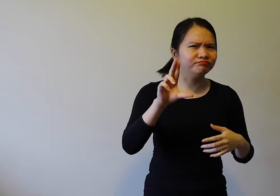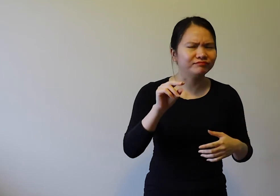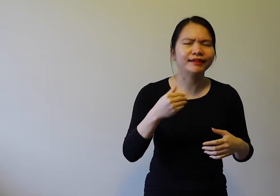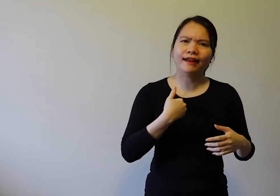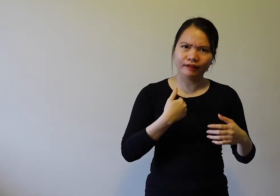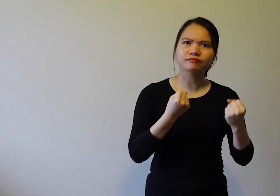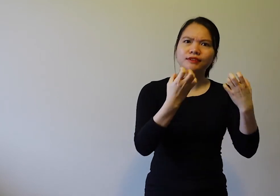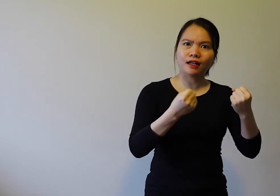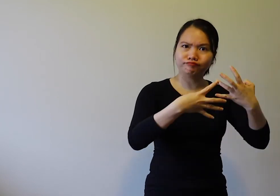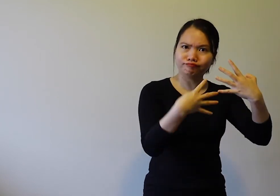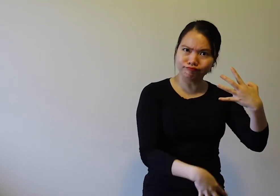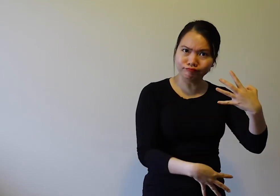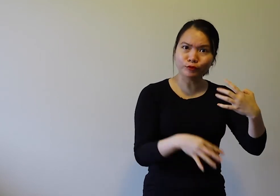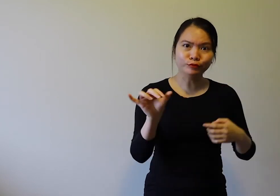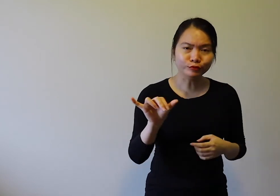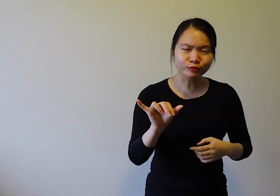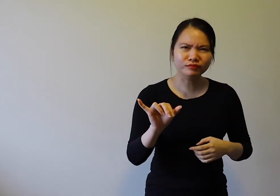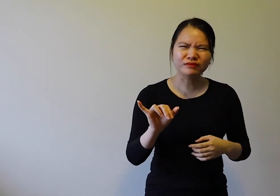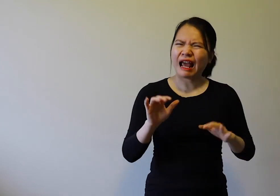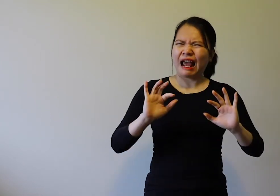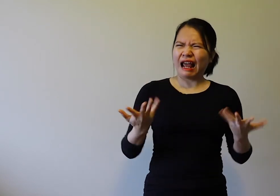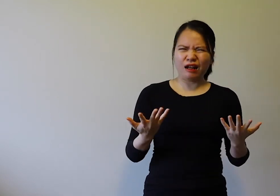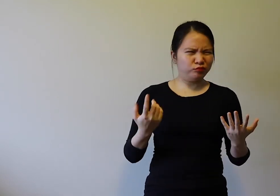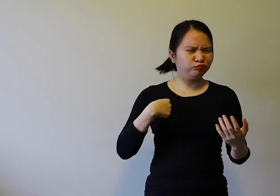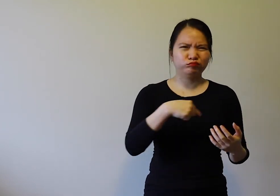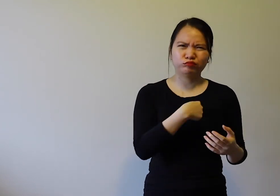A written word may have several different translations in a sign language.